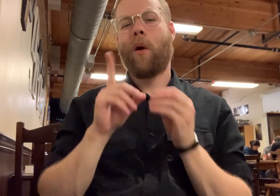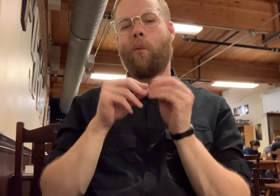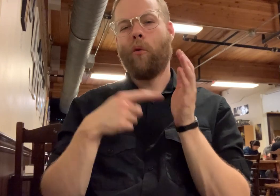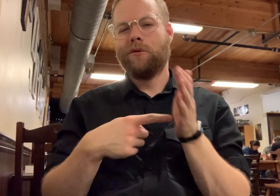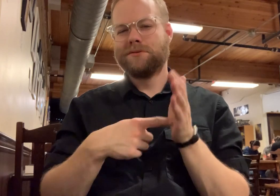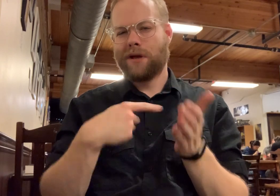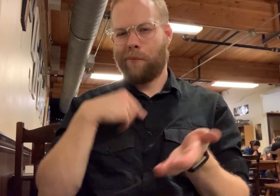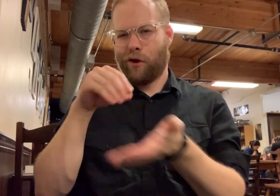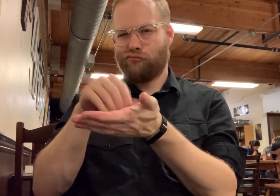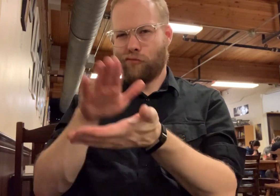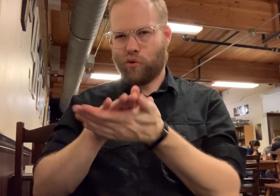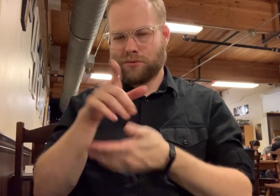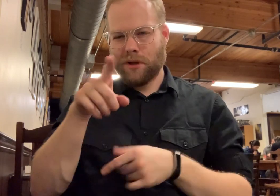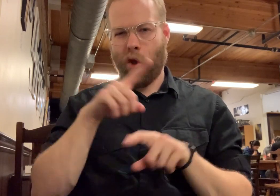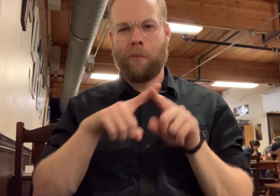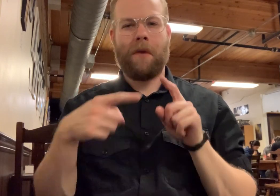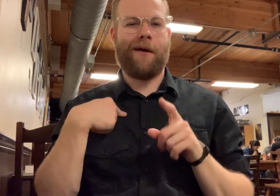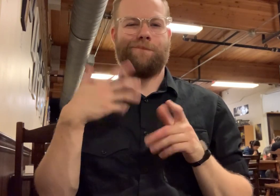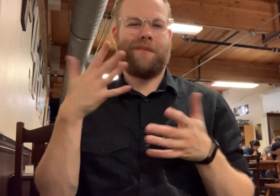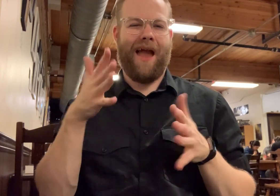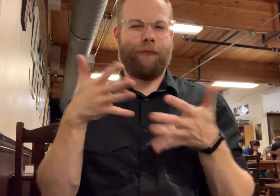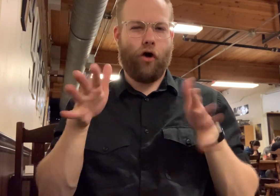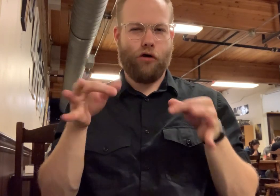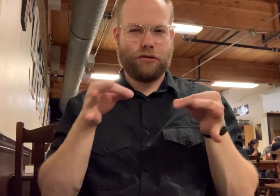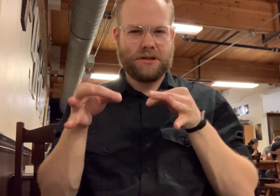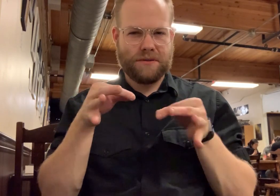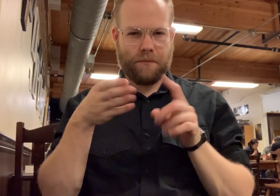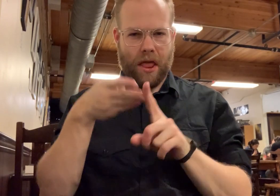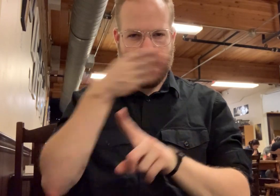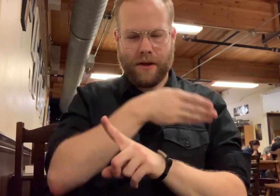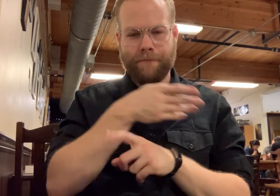One more example that I wrote down, but I kind of already explained it earlier.